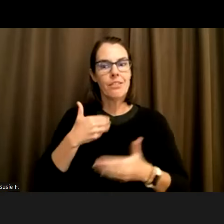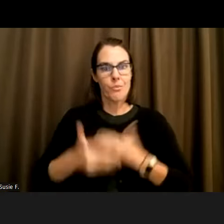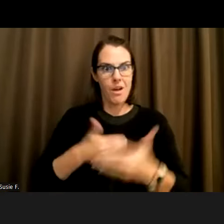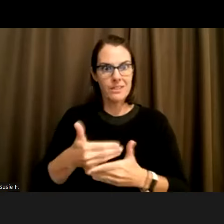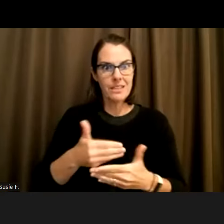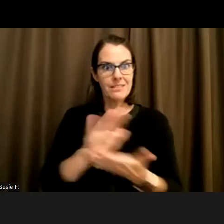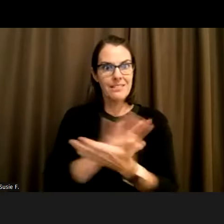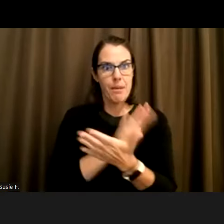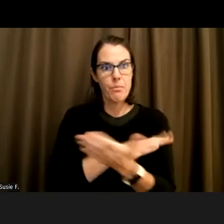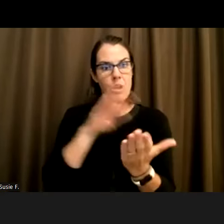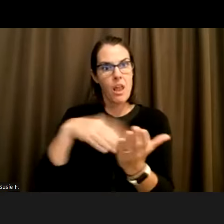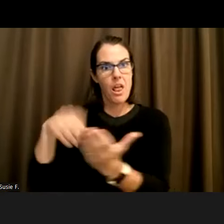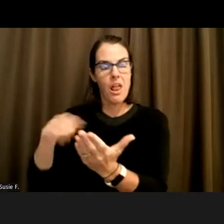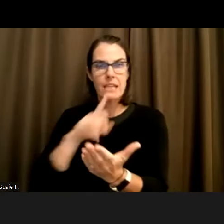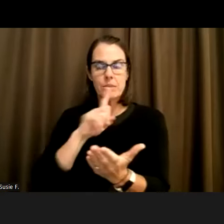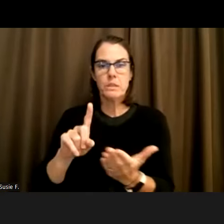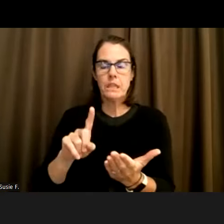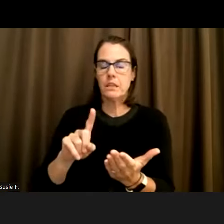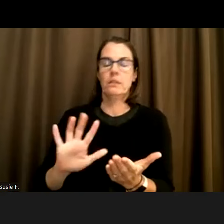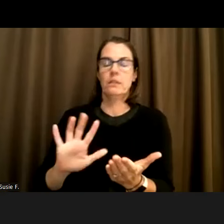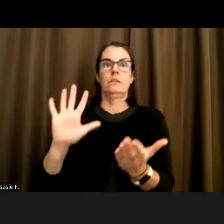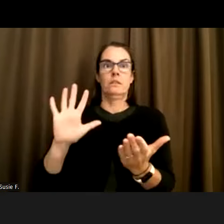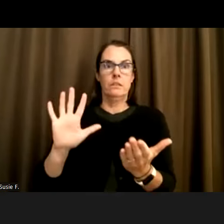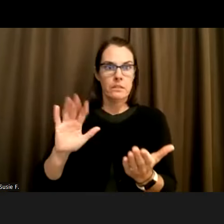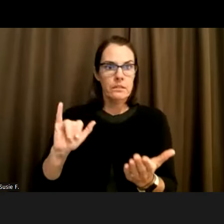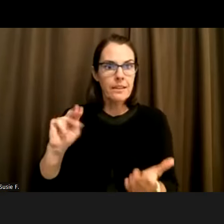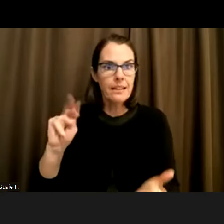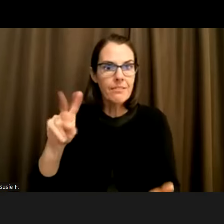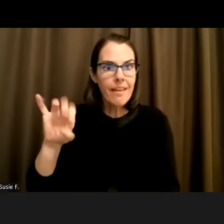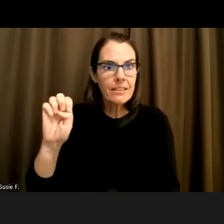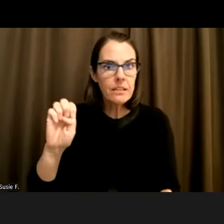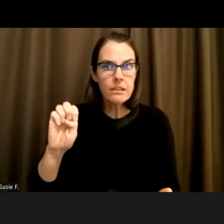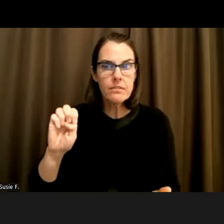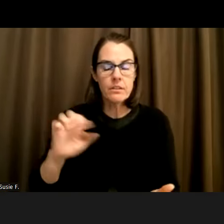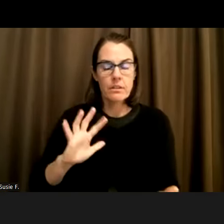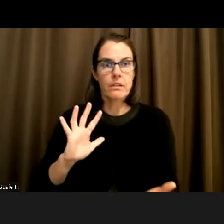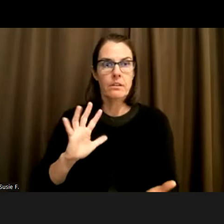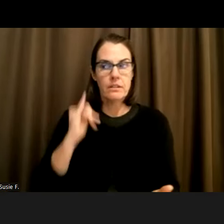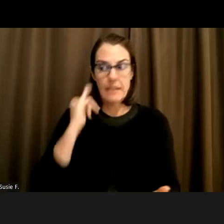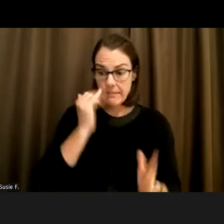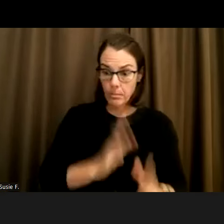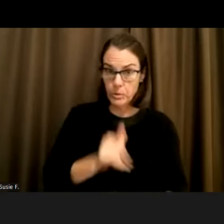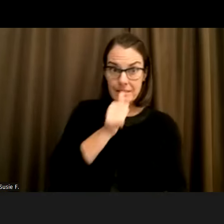especially for people who are private. With any of their health issues or